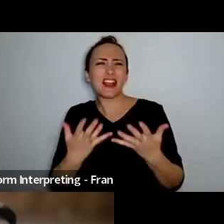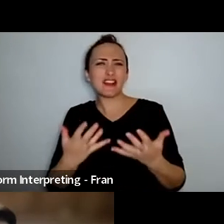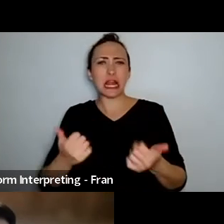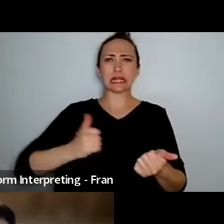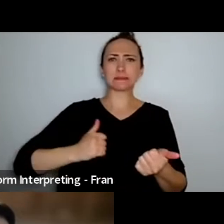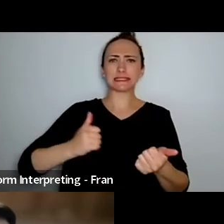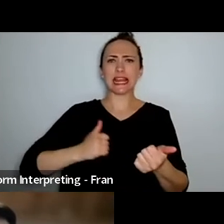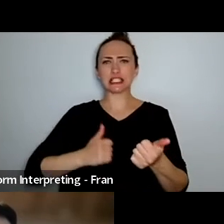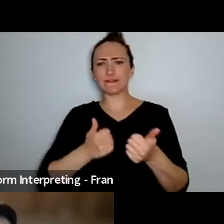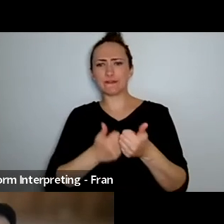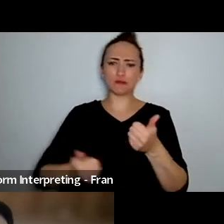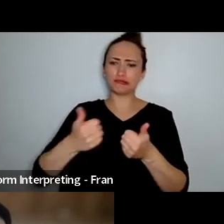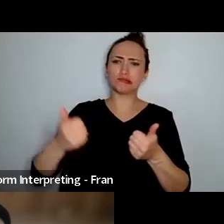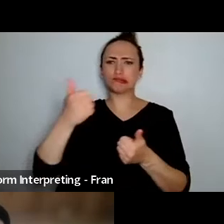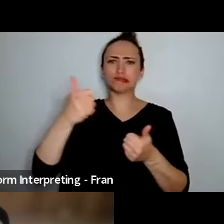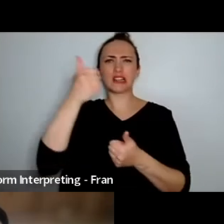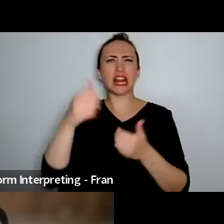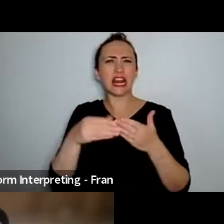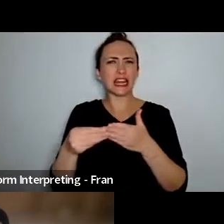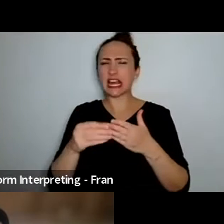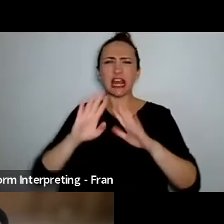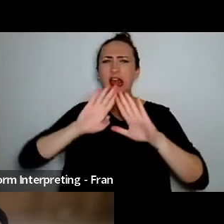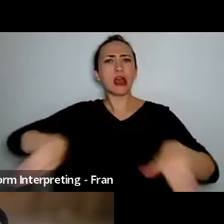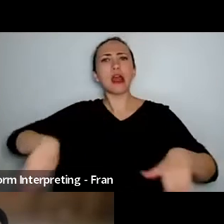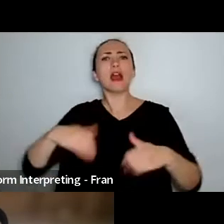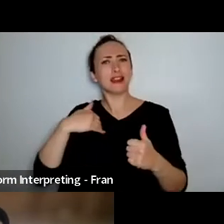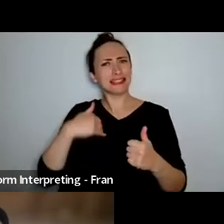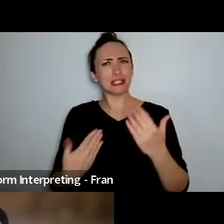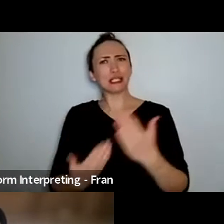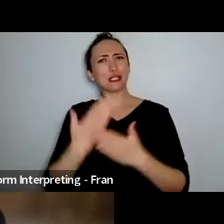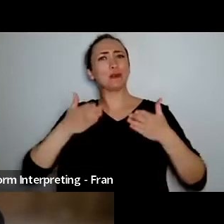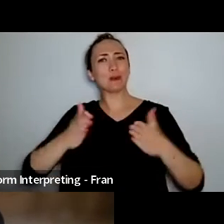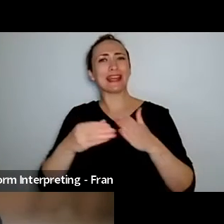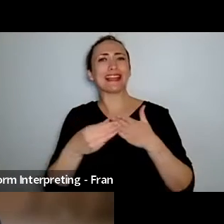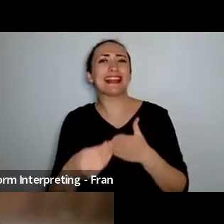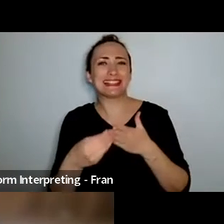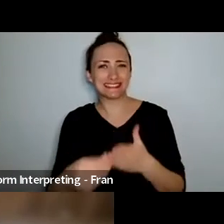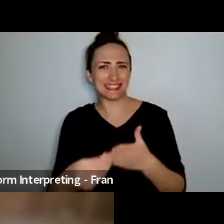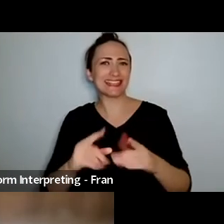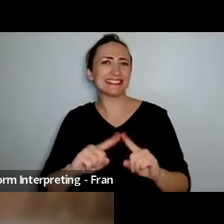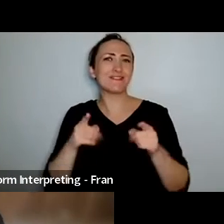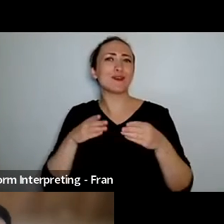structures to break that down to to look at new ways and new ways of leadership and more healthier